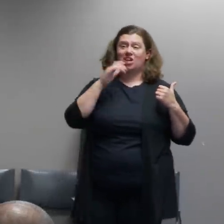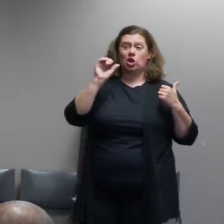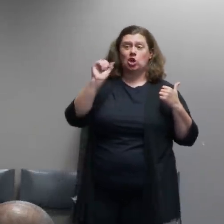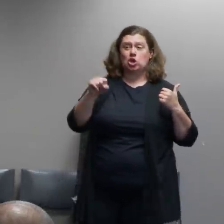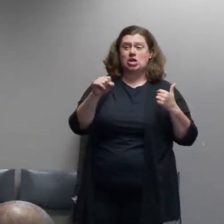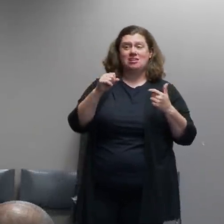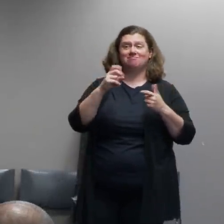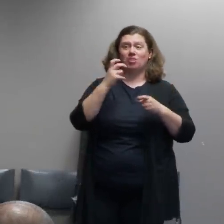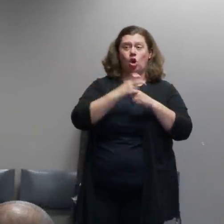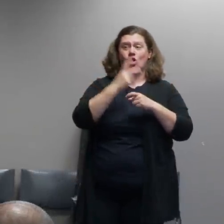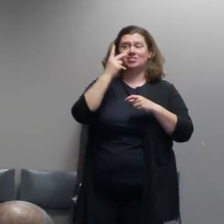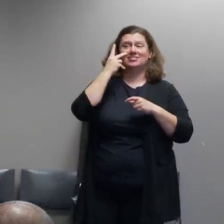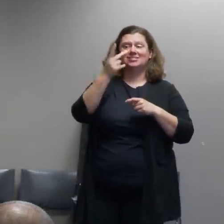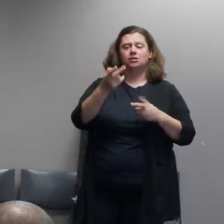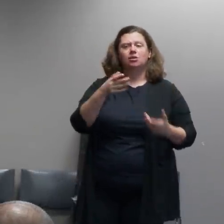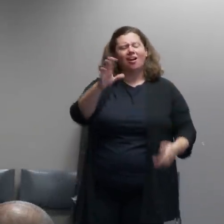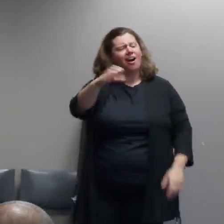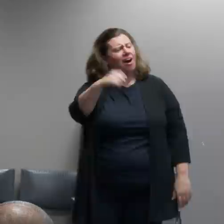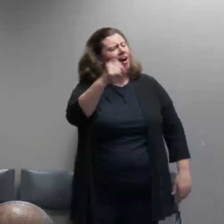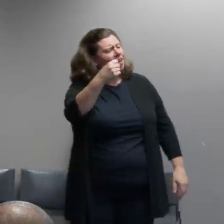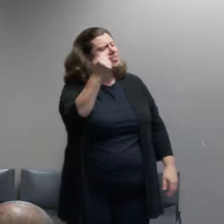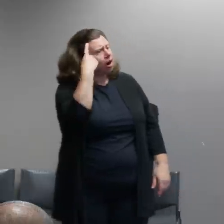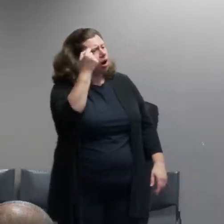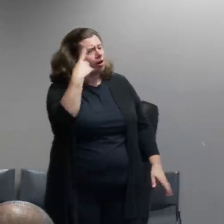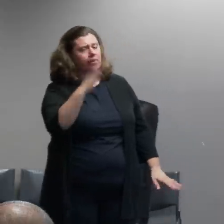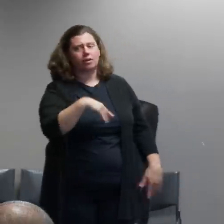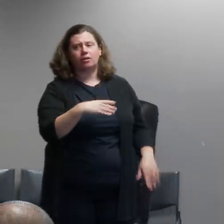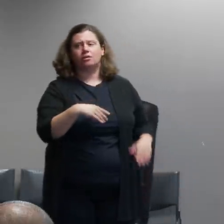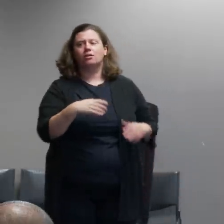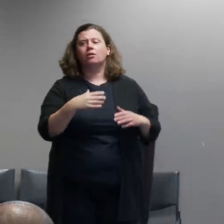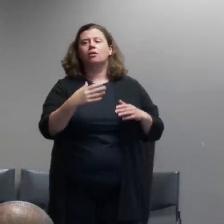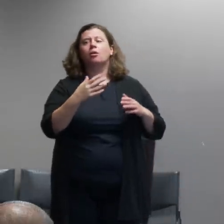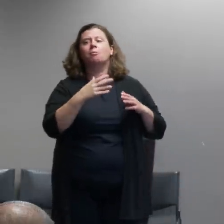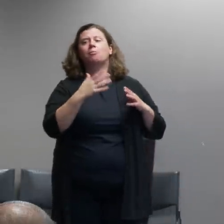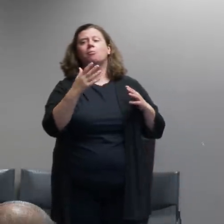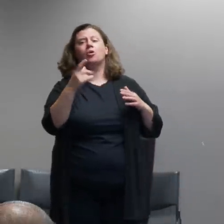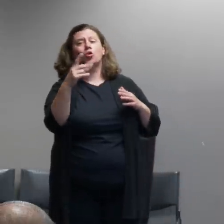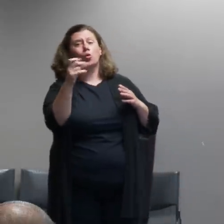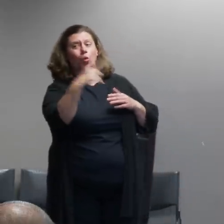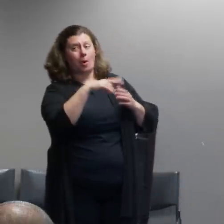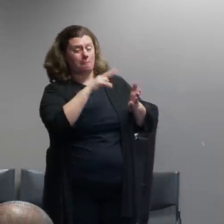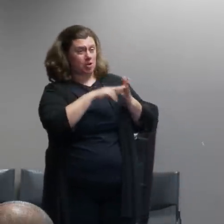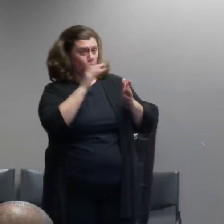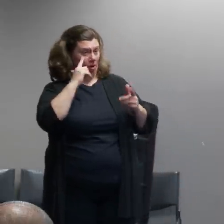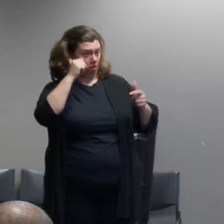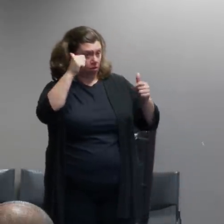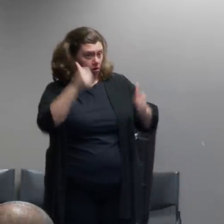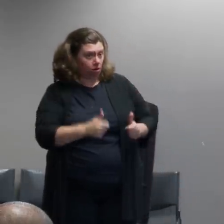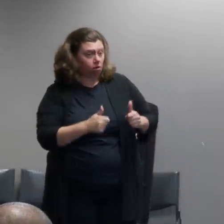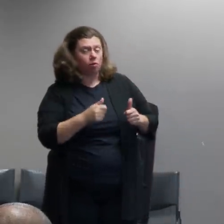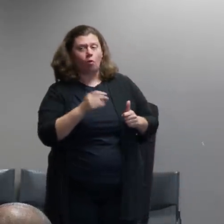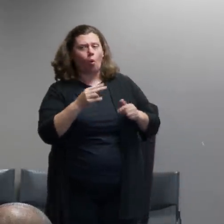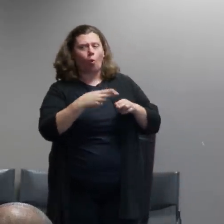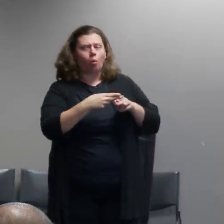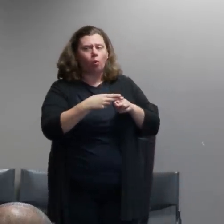obviously but like for for how long would your vision be delayed for example i'm not a i don't have enough medical knowledge to know and i think it's a